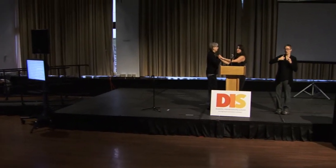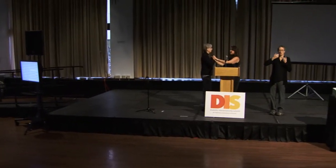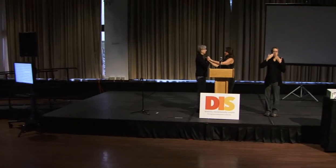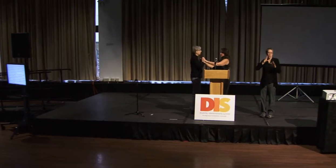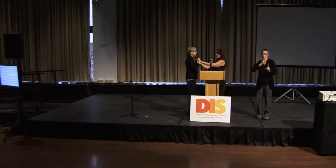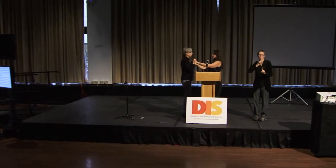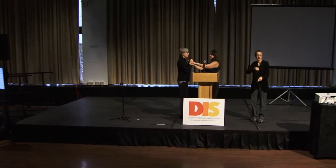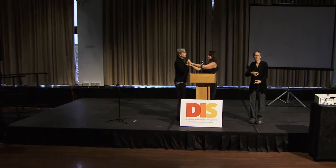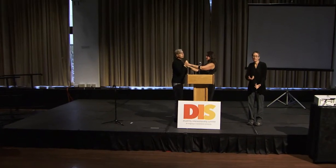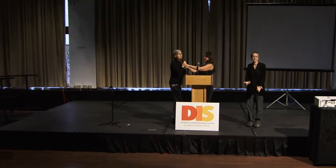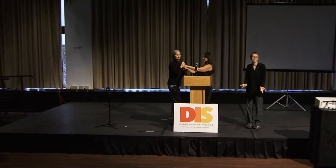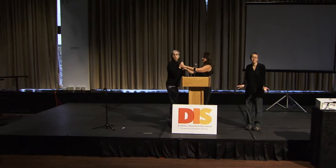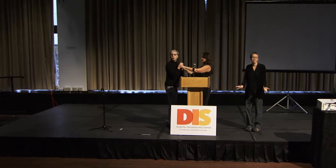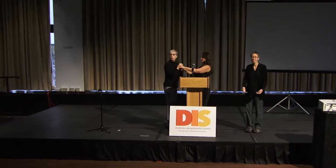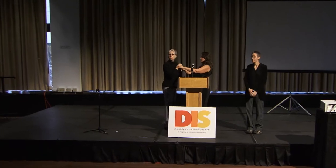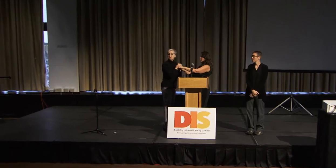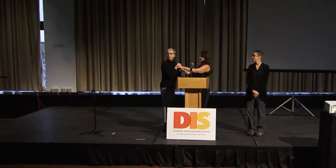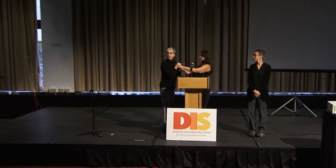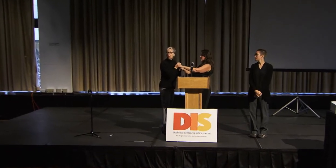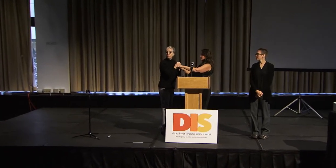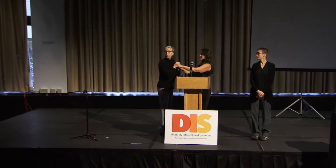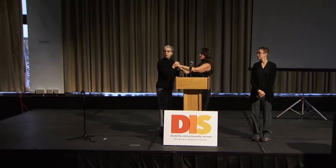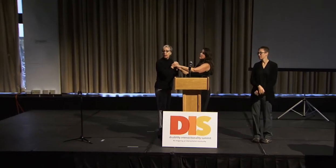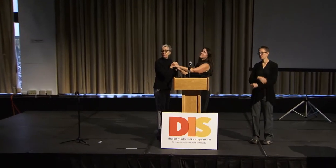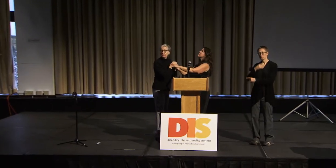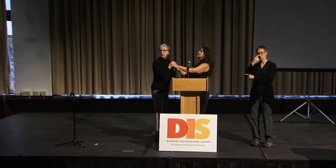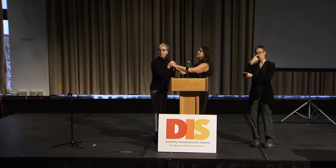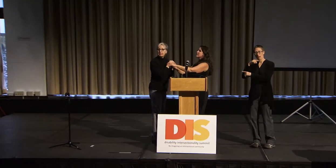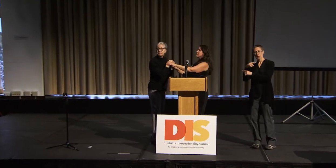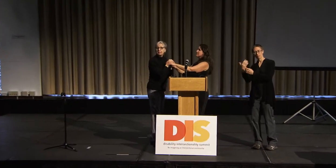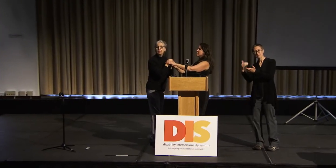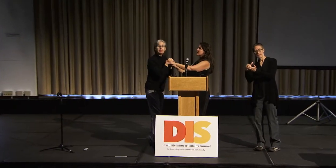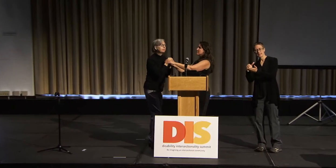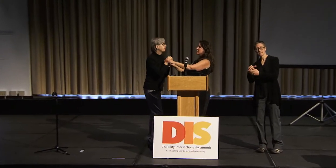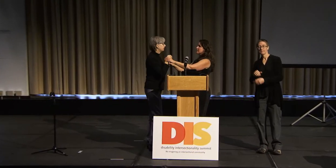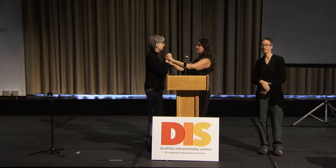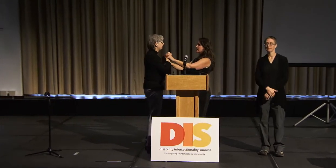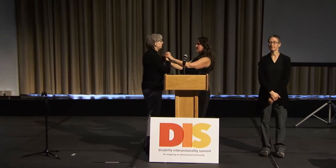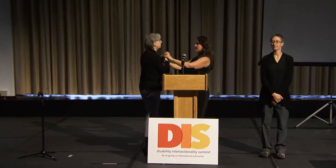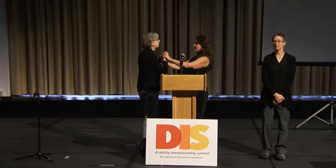Repeat that one more time? Could you repeat that one more time, please?